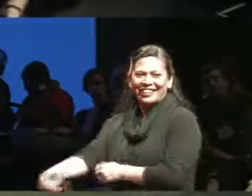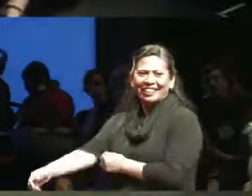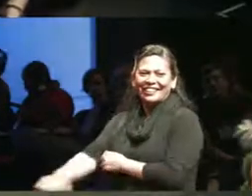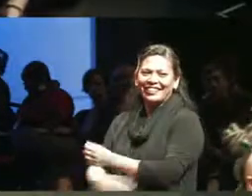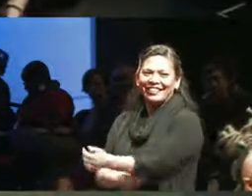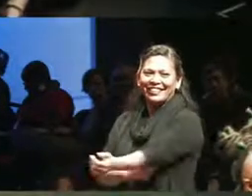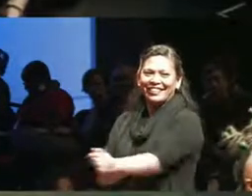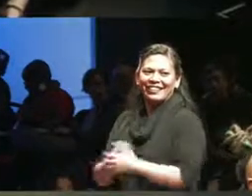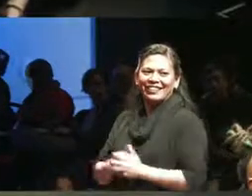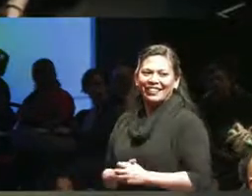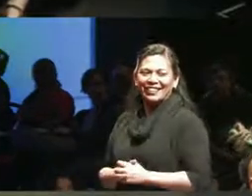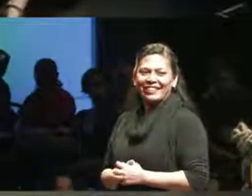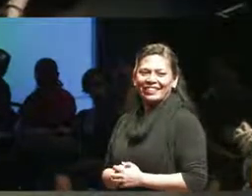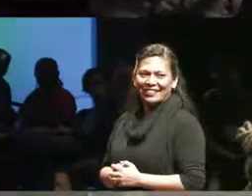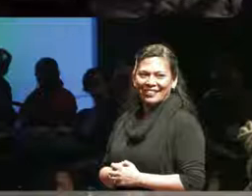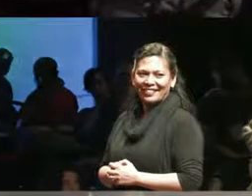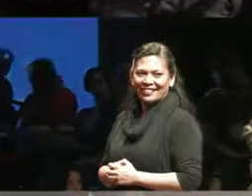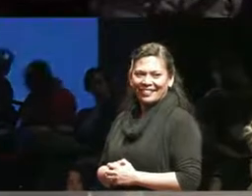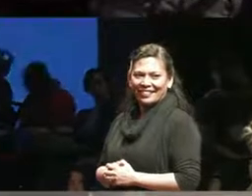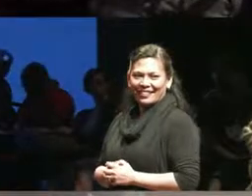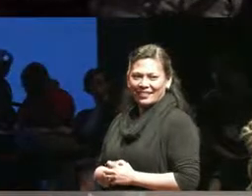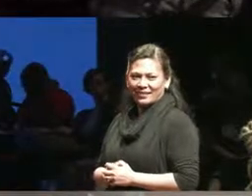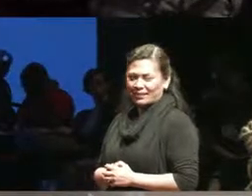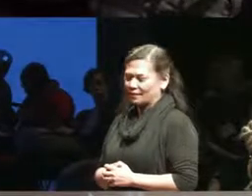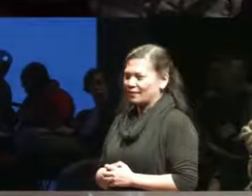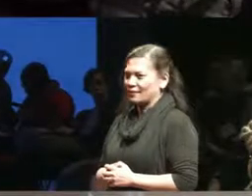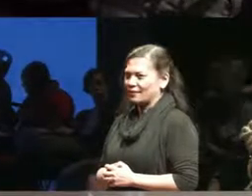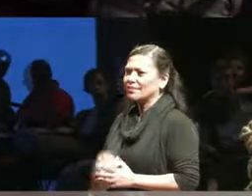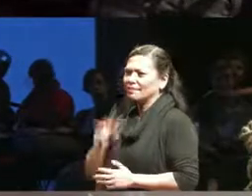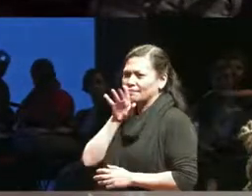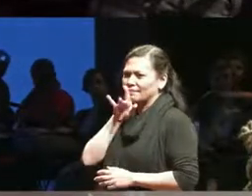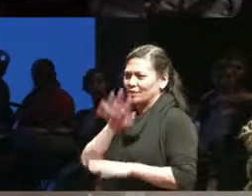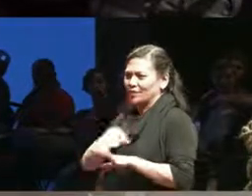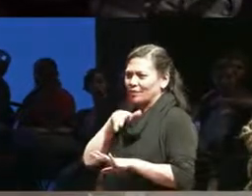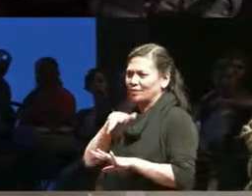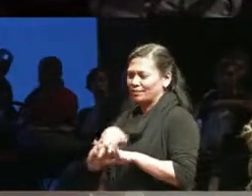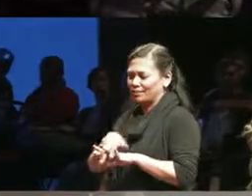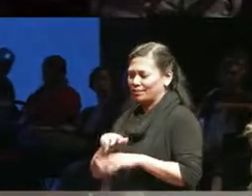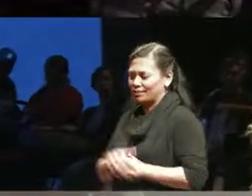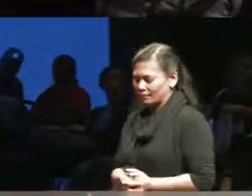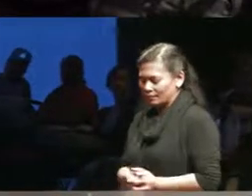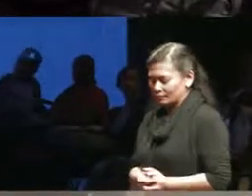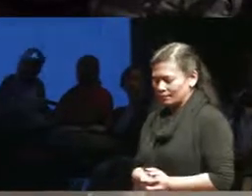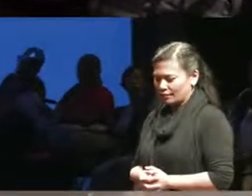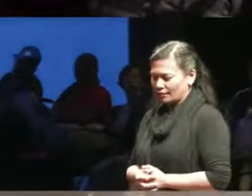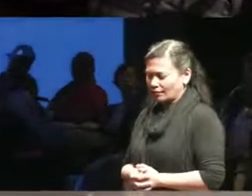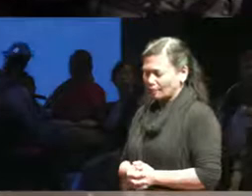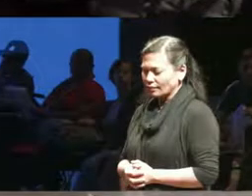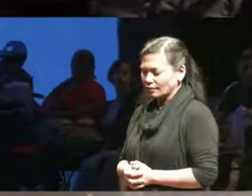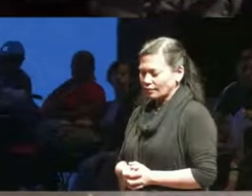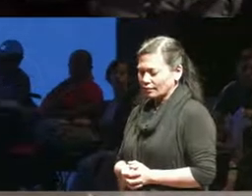Oki (speaking Blackfoot)